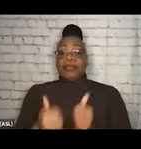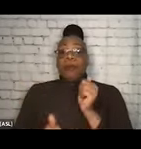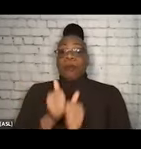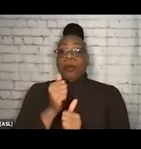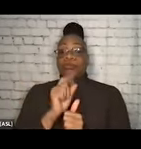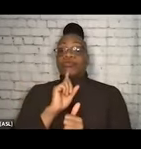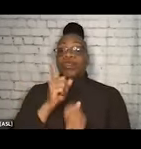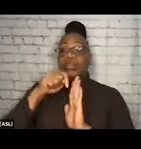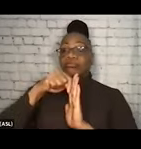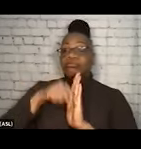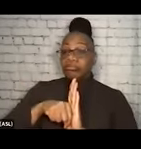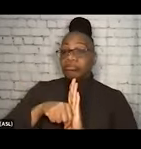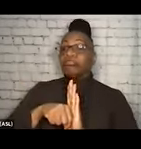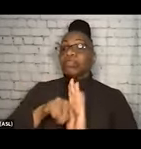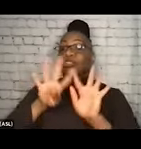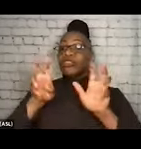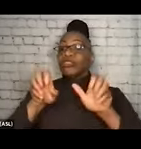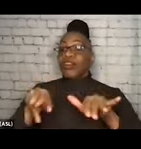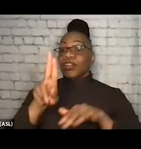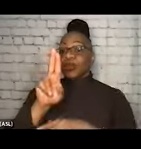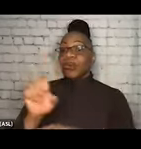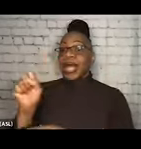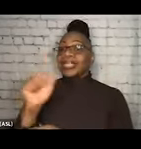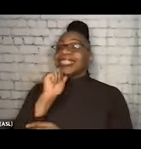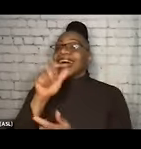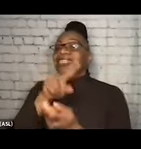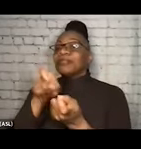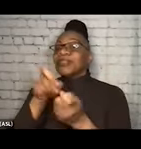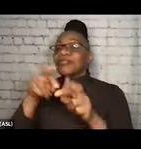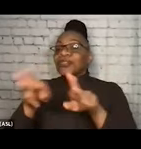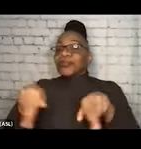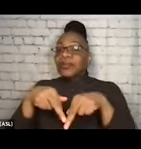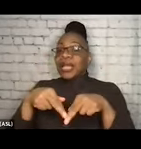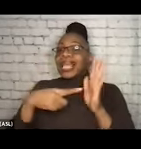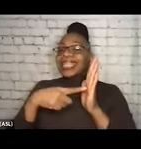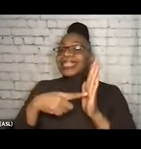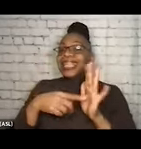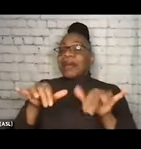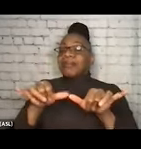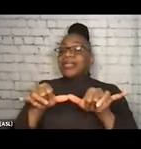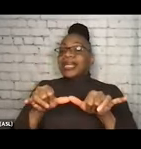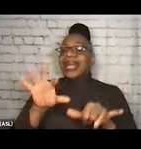Now granted, this is specific to the region, but a sample size of 933 participants. We're looking right now